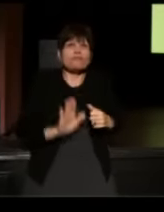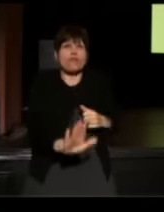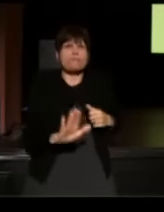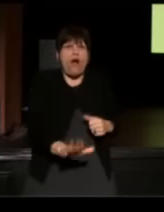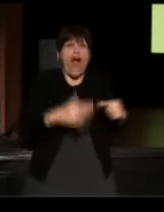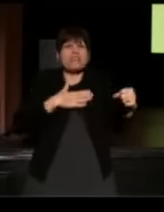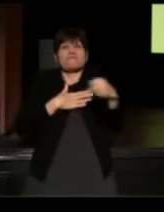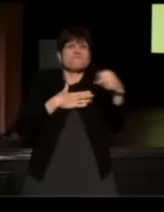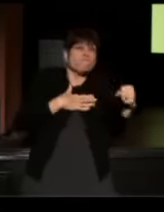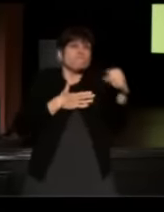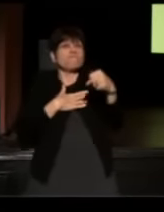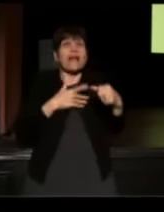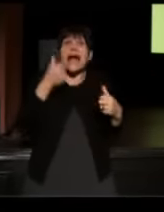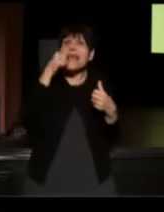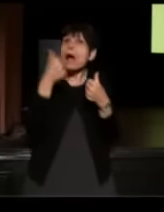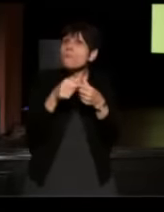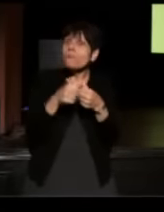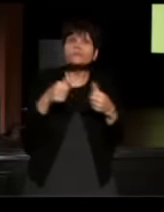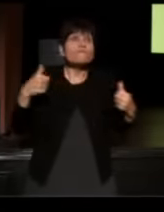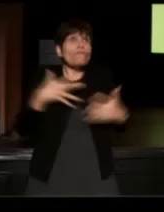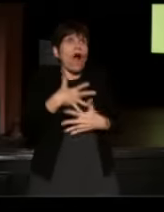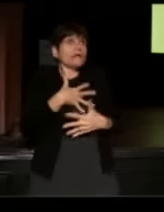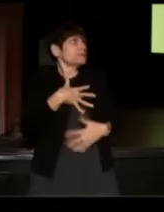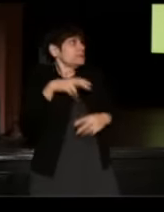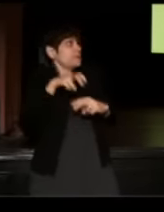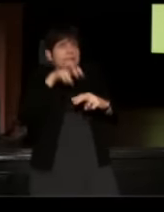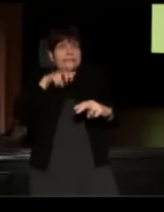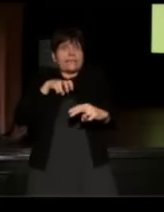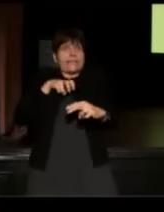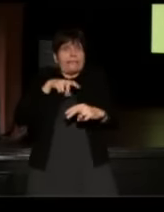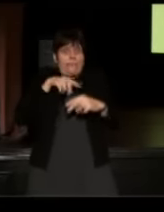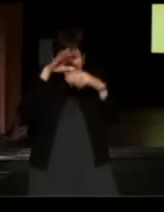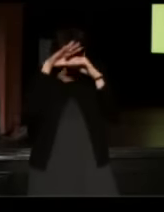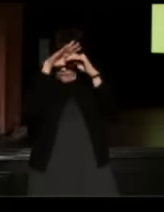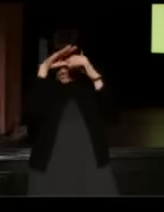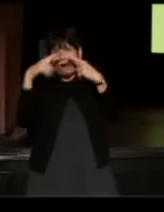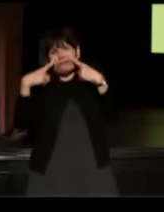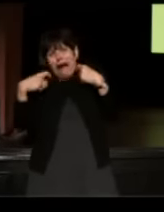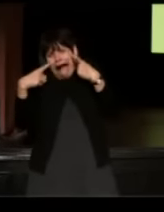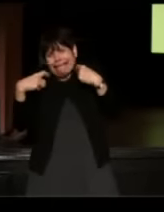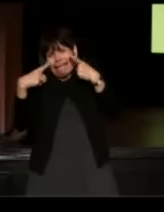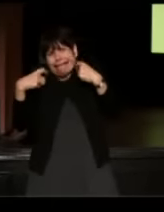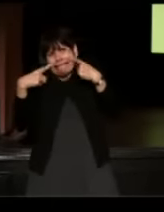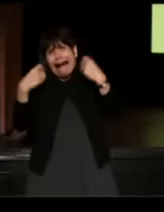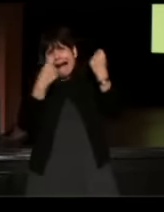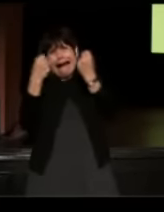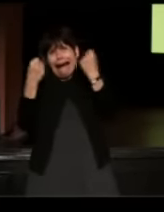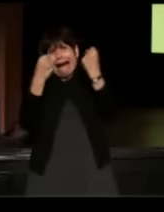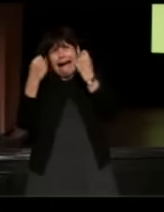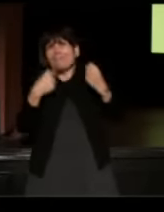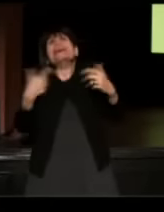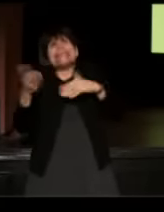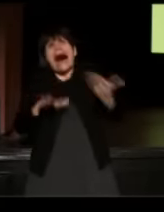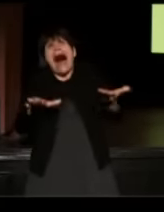and I remember being so frightened I'd sit in the back on the floor crying because I said, "we're going to die!"